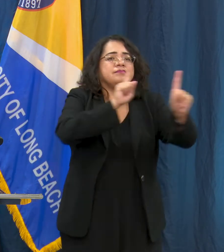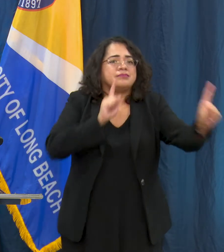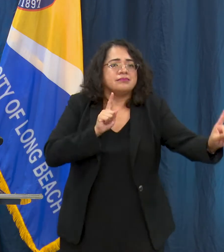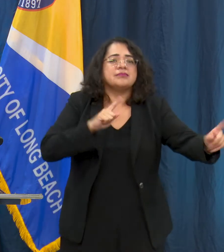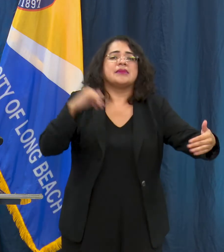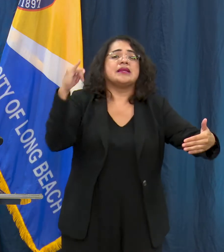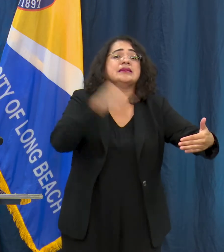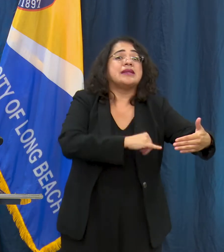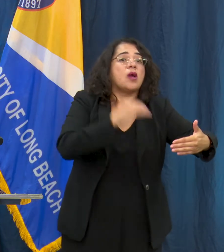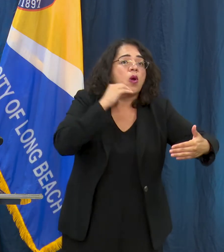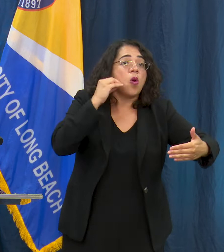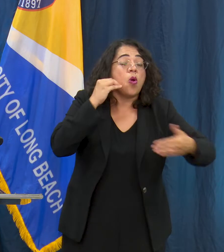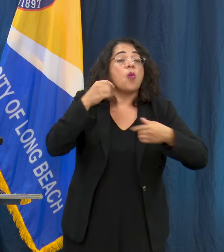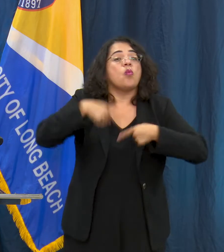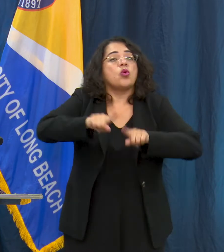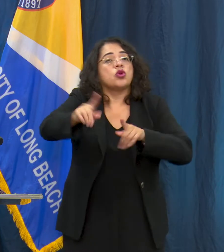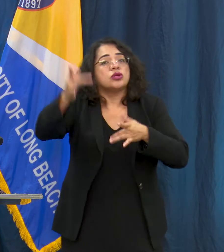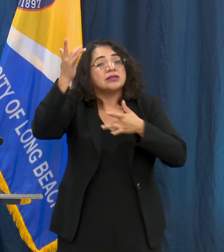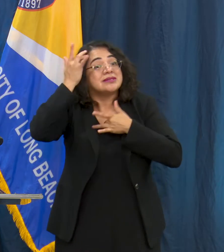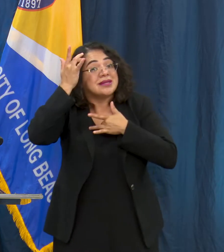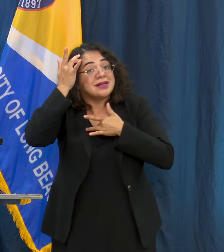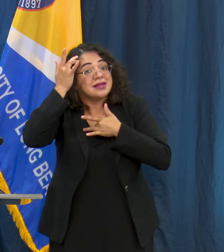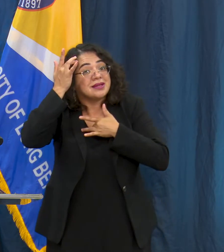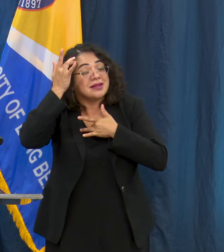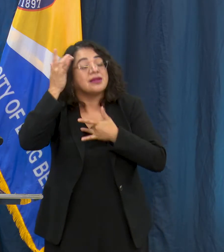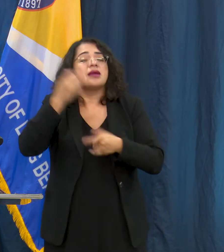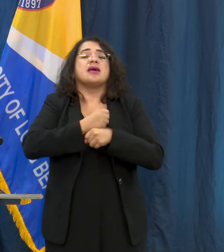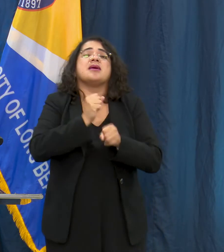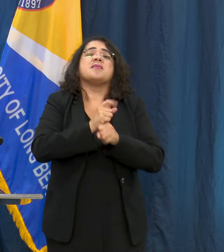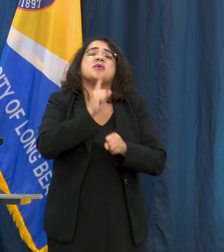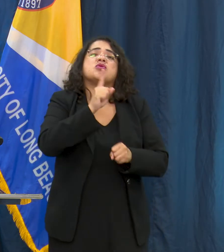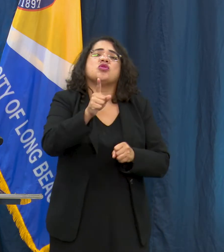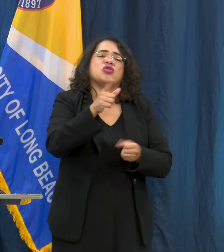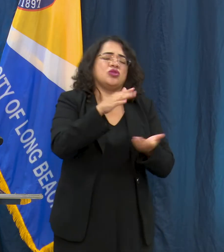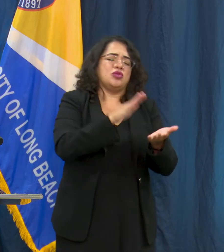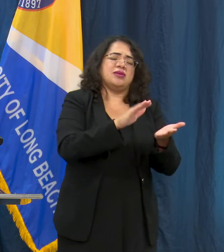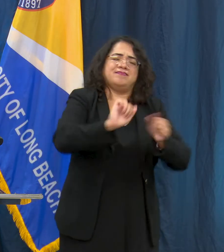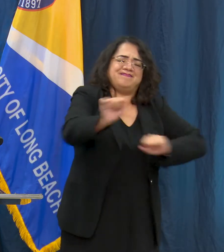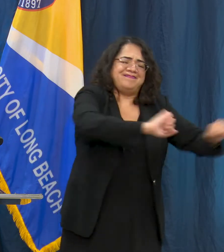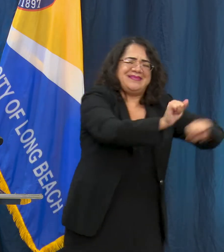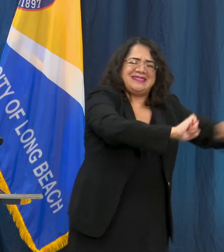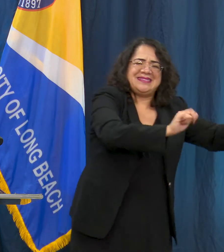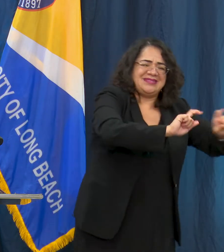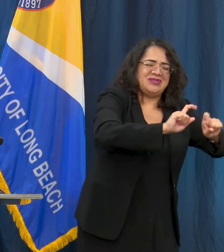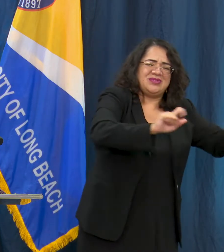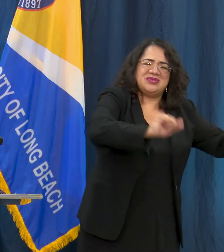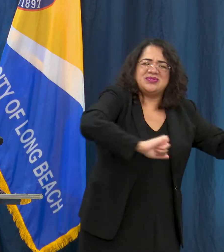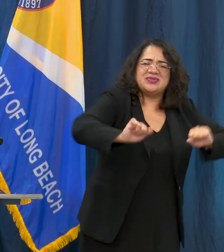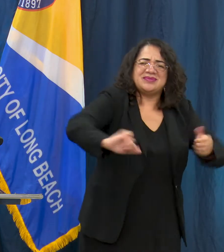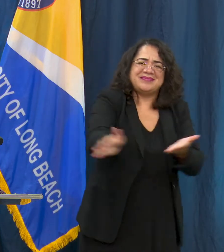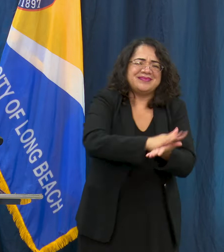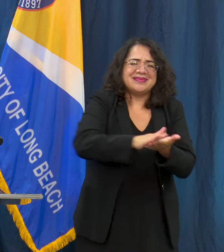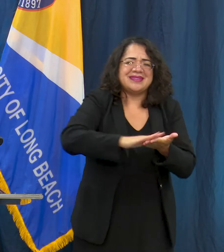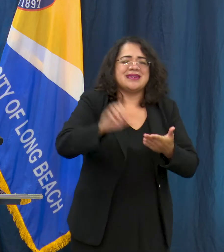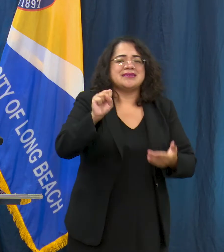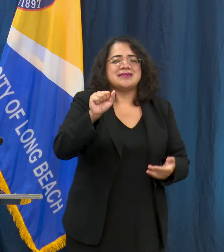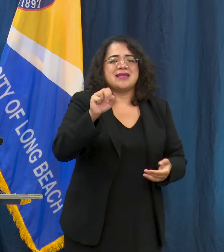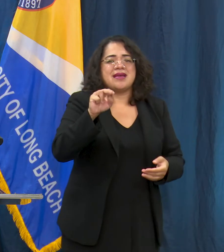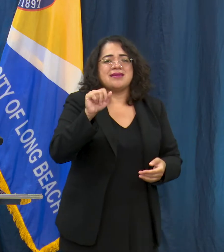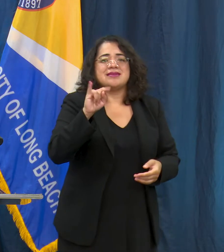sick, we want to make sure that they're also really making sure they're sanitizing all throughout on a regular basis so although many businesses